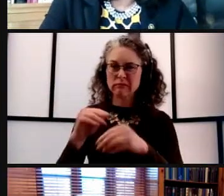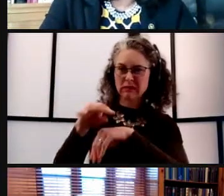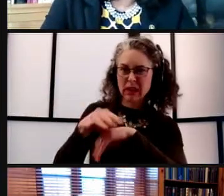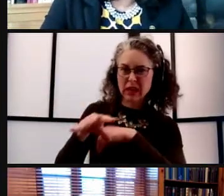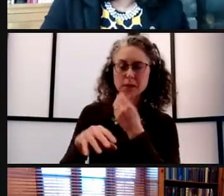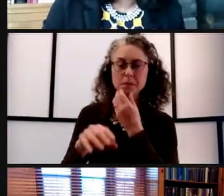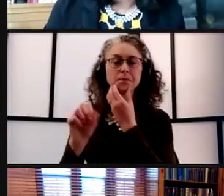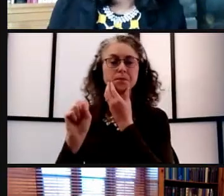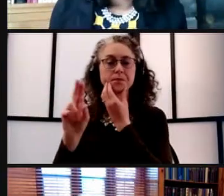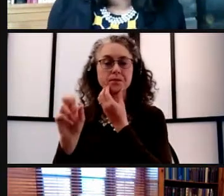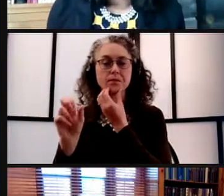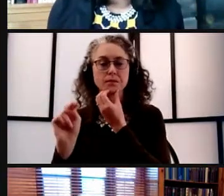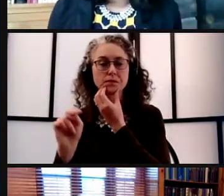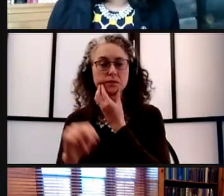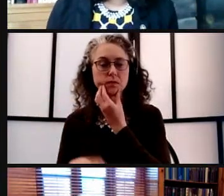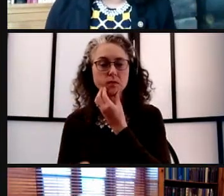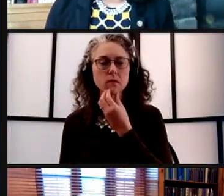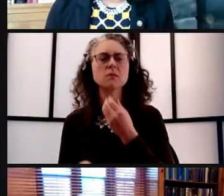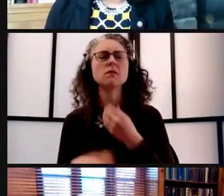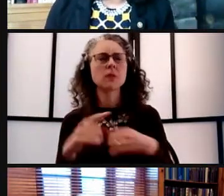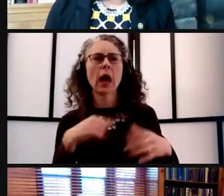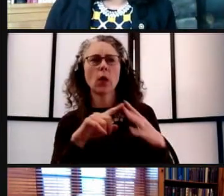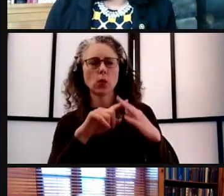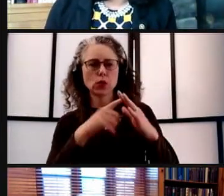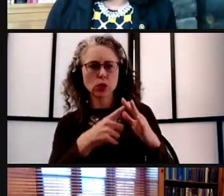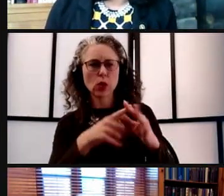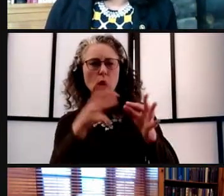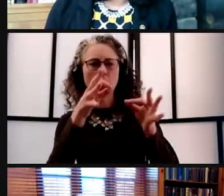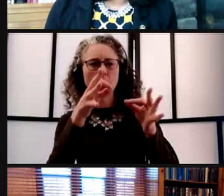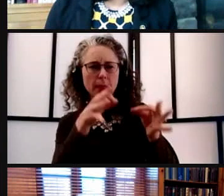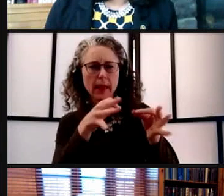So let me start on that one just by emphasizing